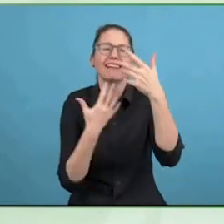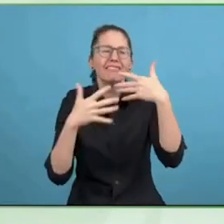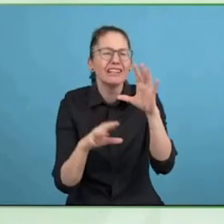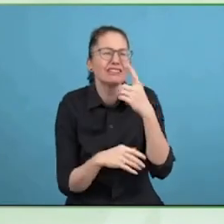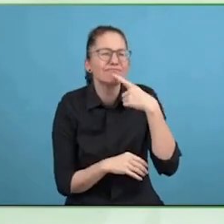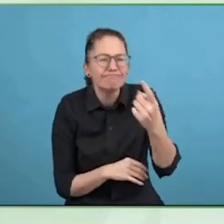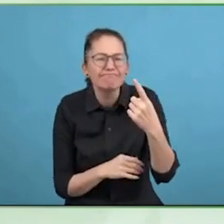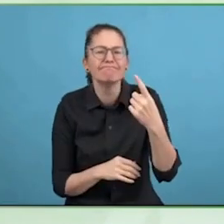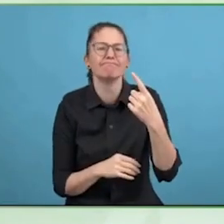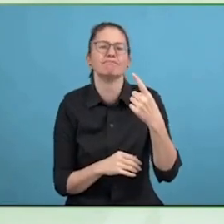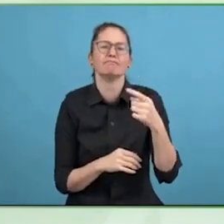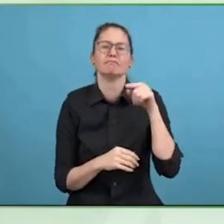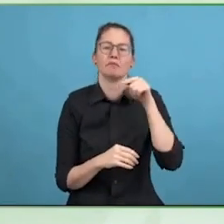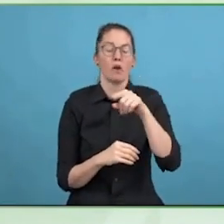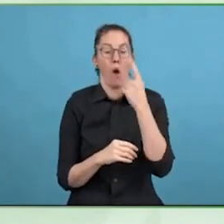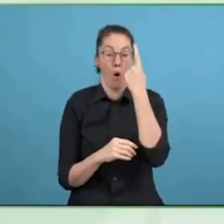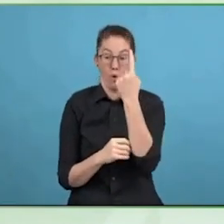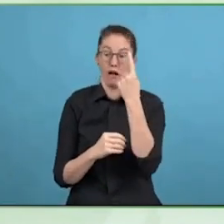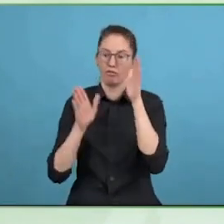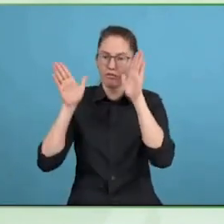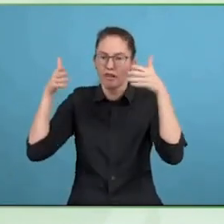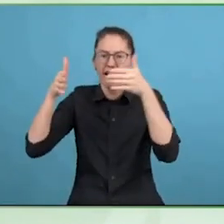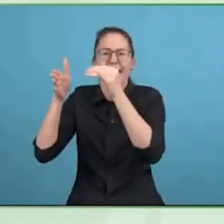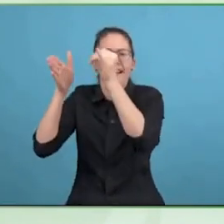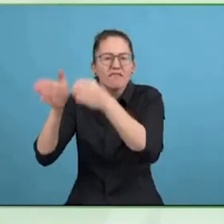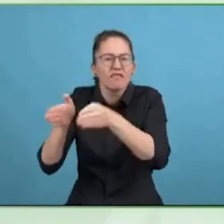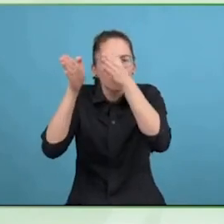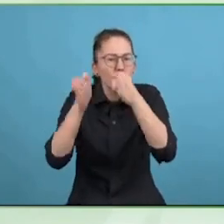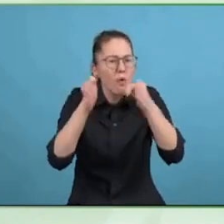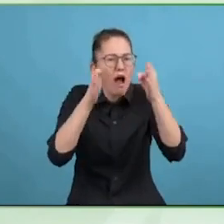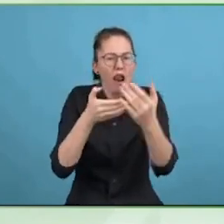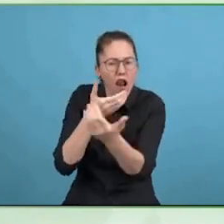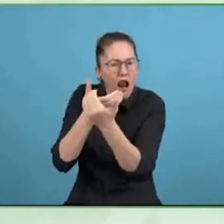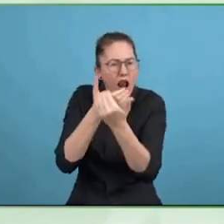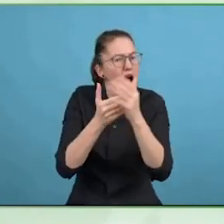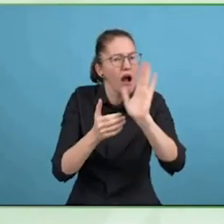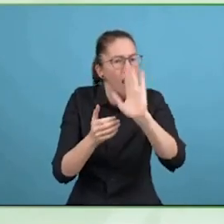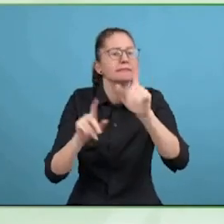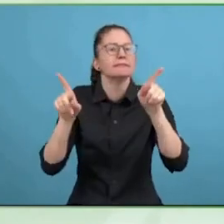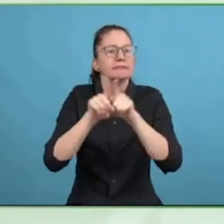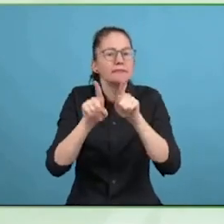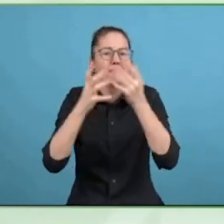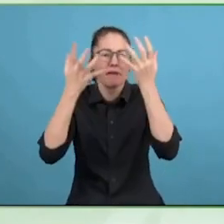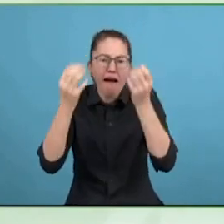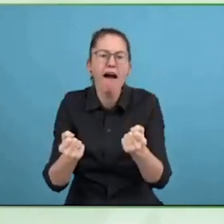organisational members are companies in private industry,